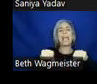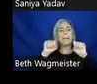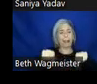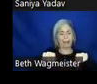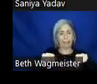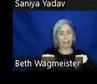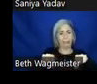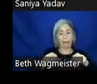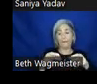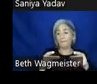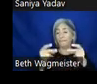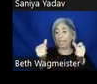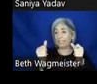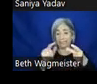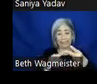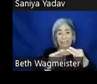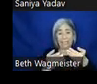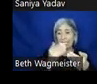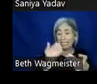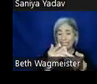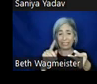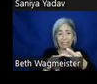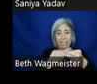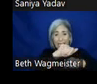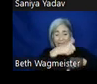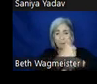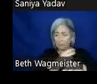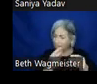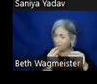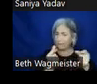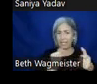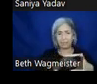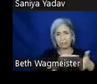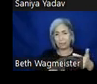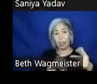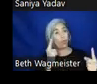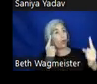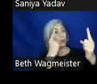efficient, easier to implement at the large level. The goal of building an accessible design system